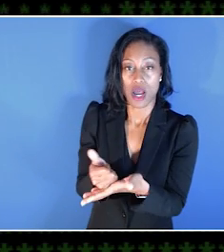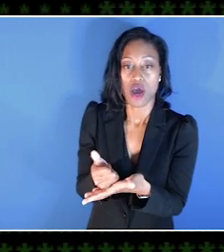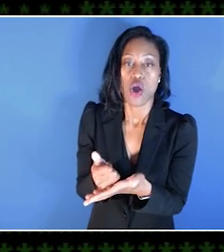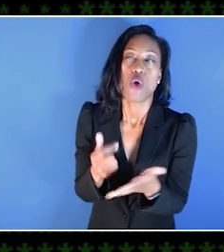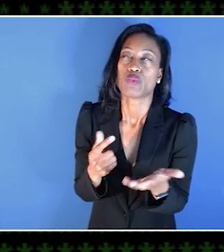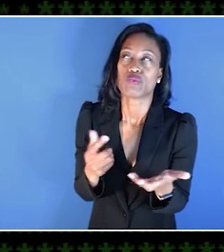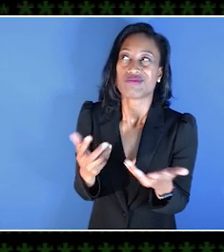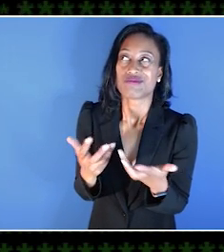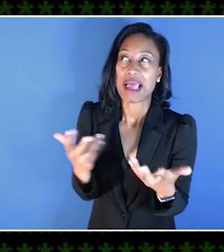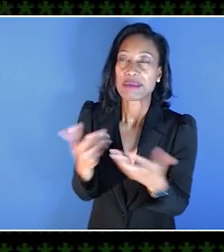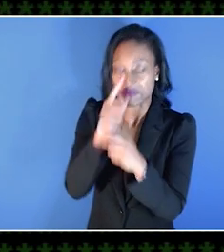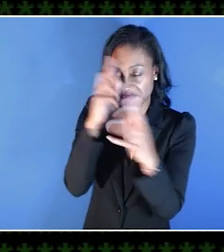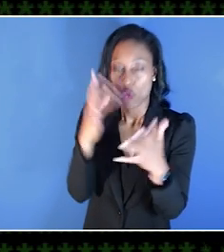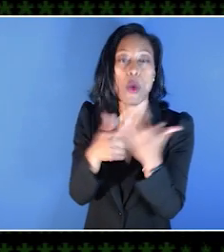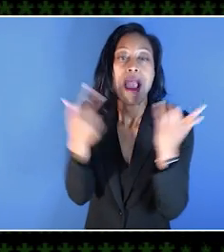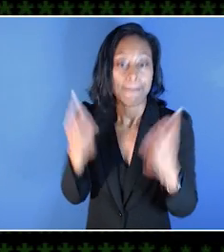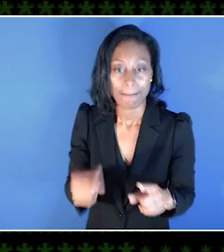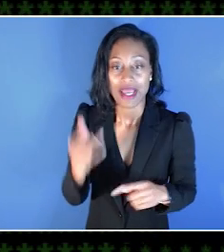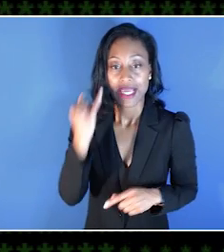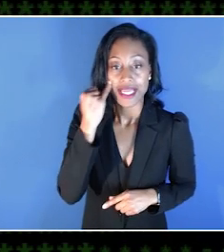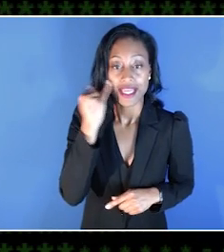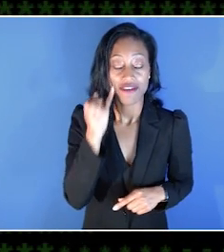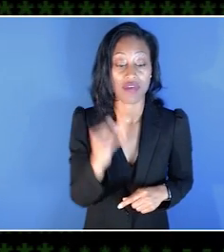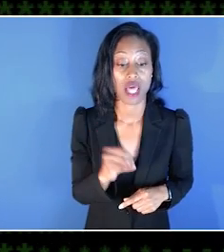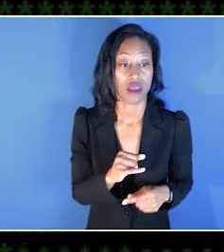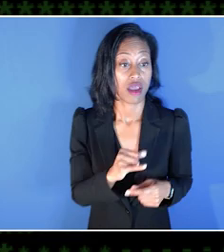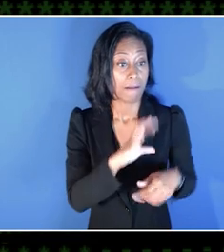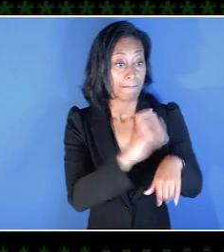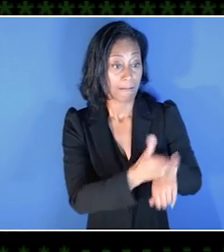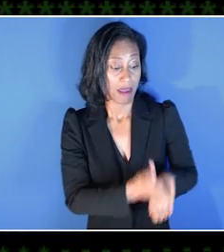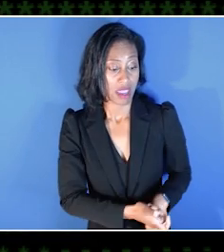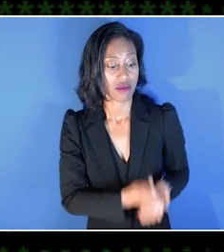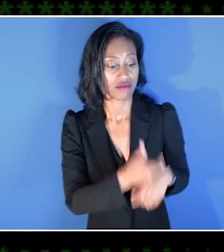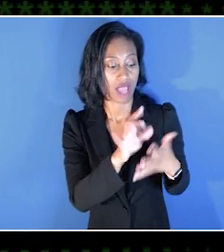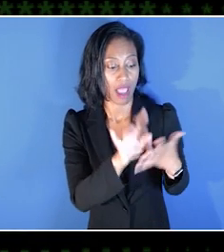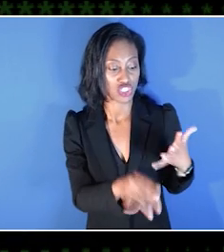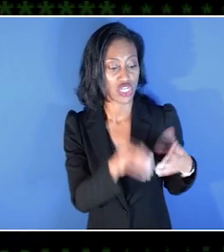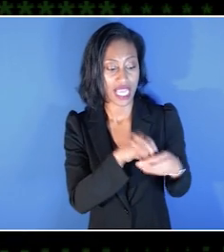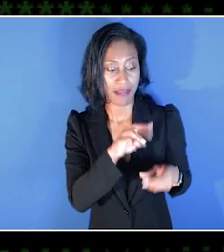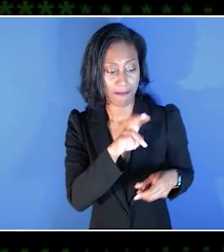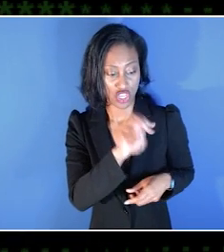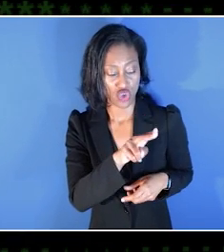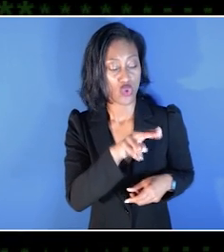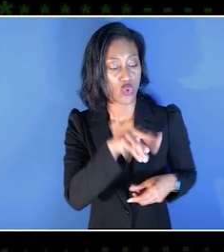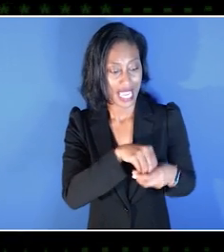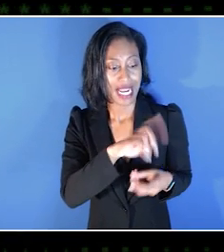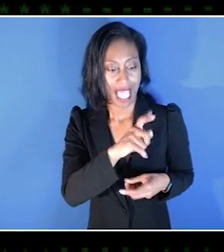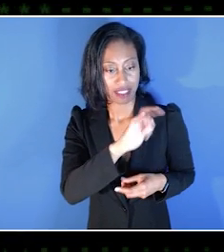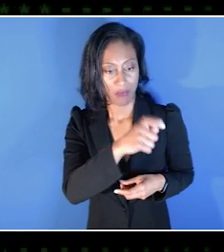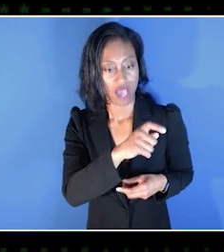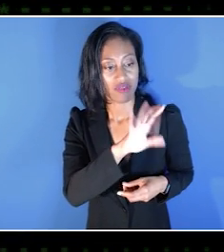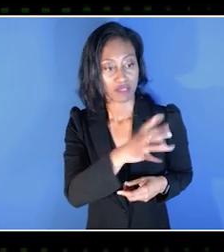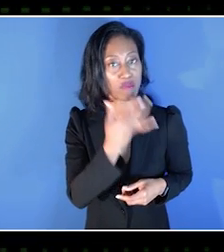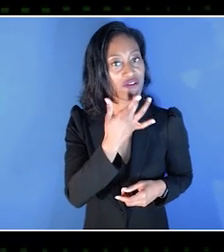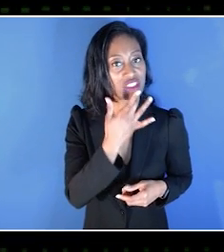What happened is that if people already set it up, tick the options about the manual narration in the Xbox system,